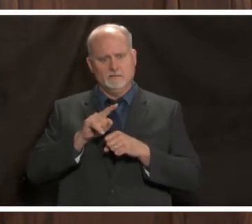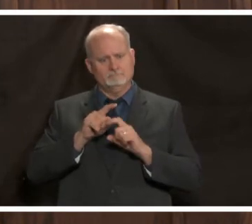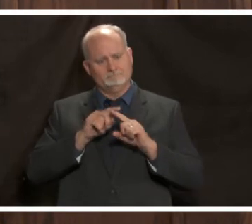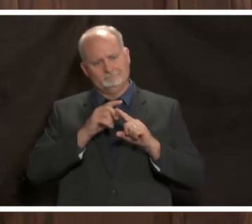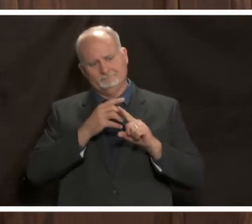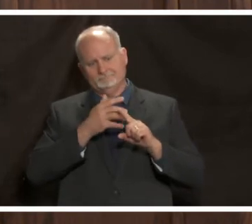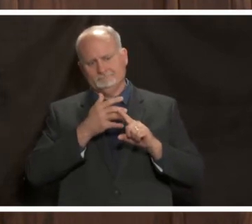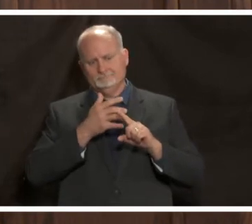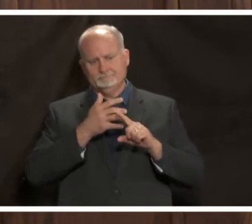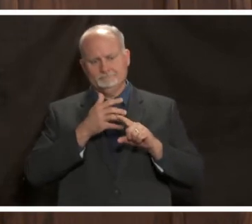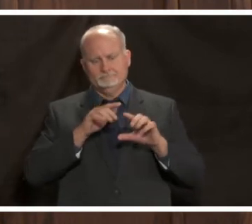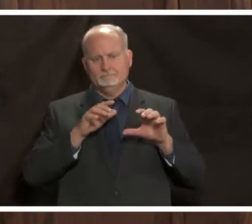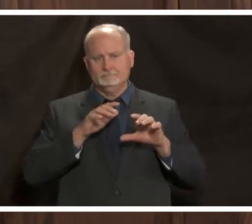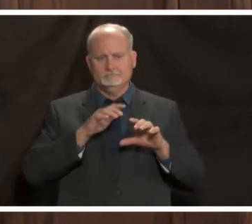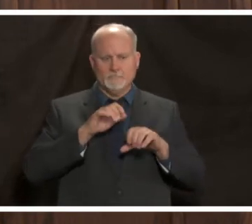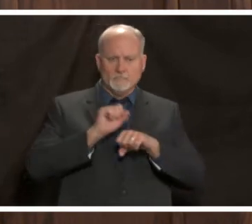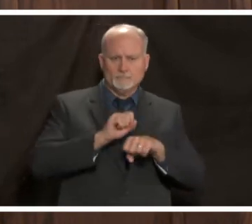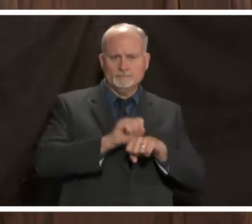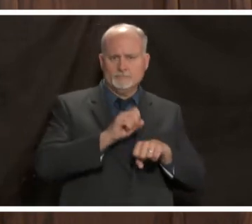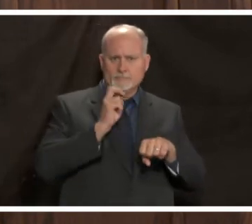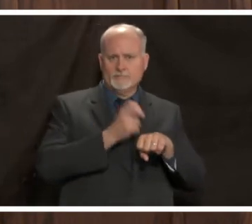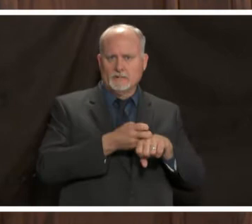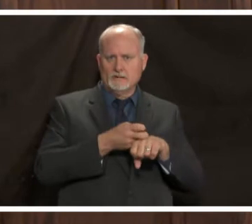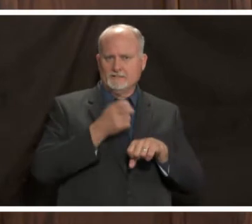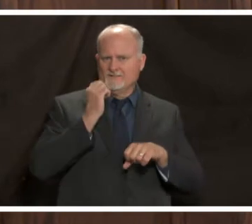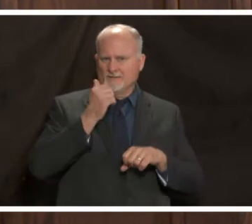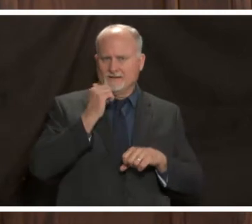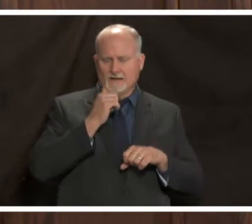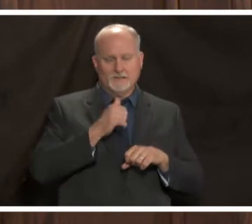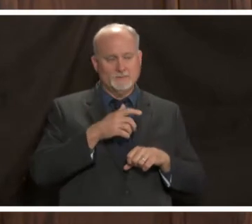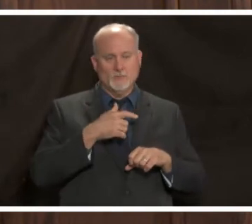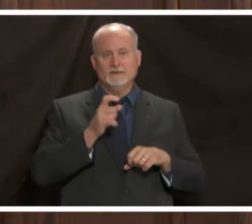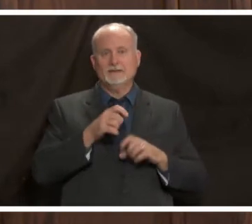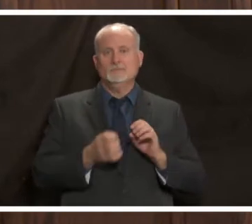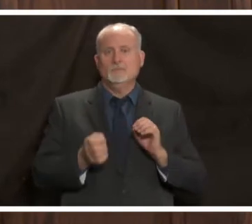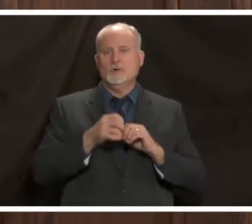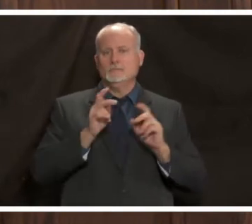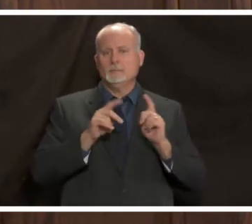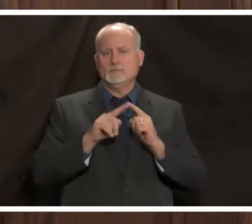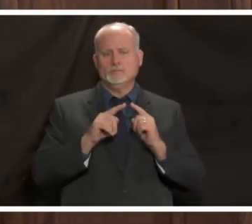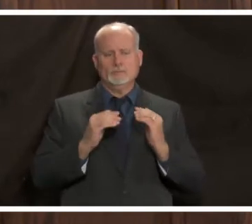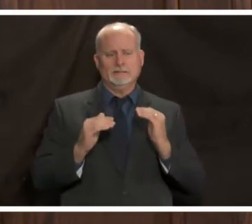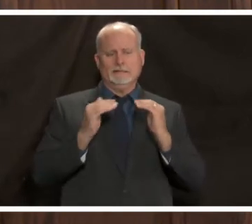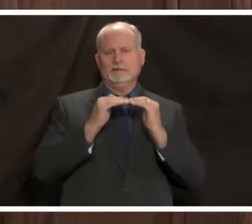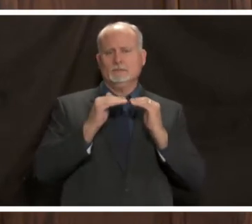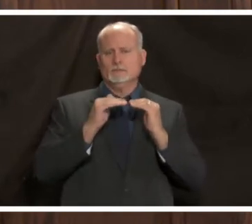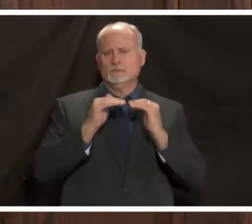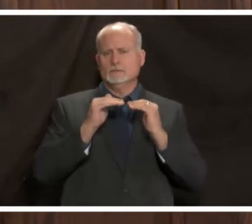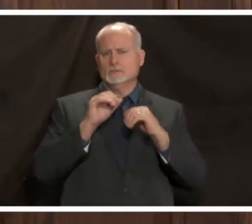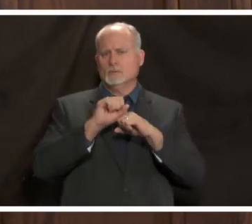basis so we've needed more people to do the same amount of work that we were doing before so that's